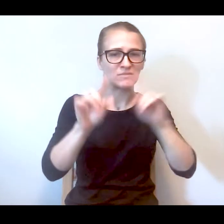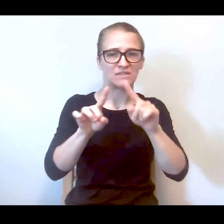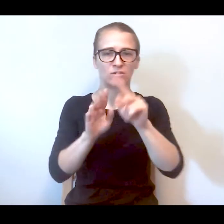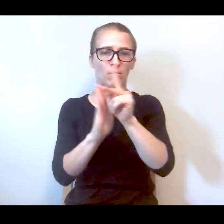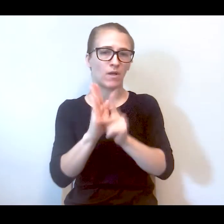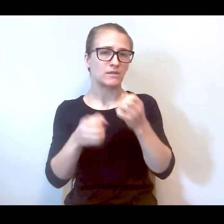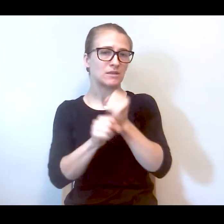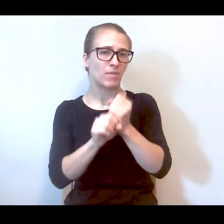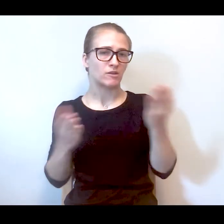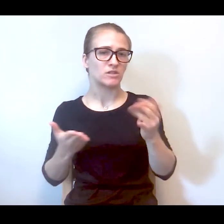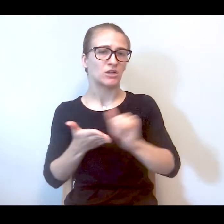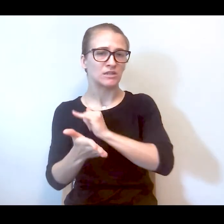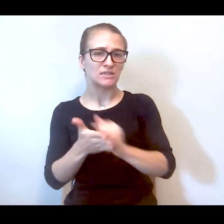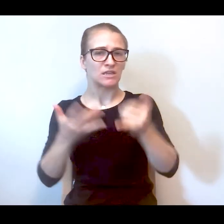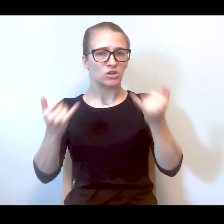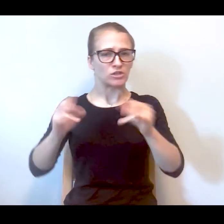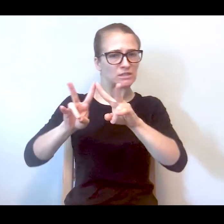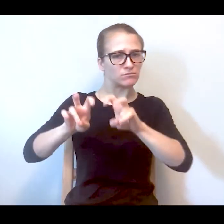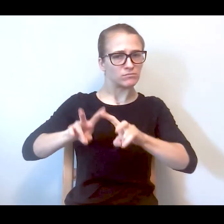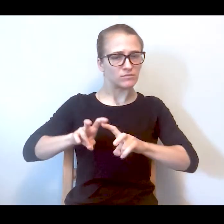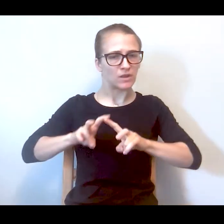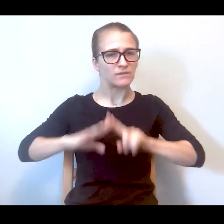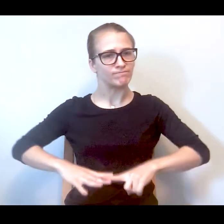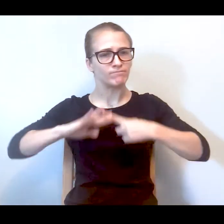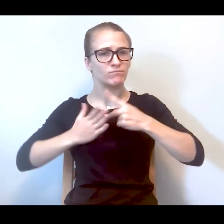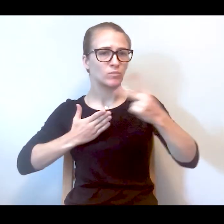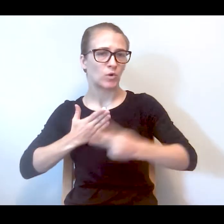issue right now with many of them currently looking